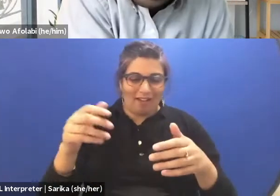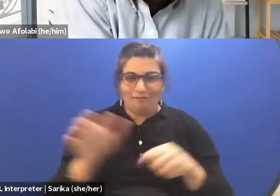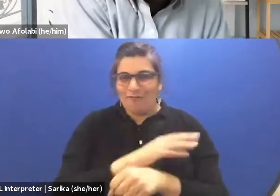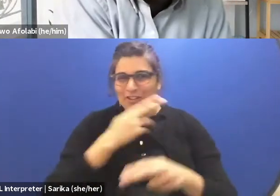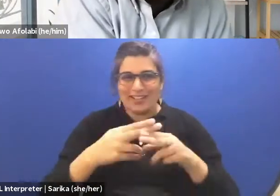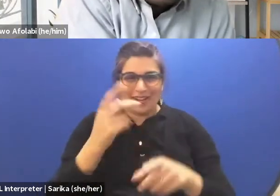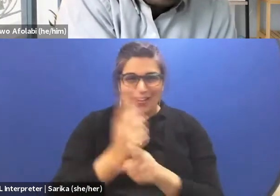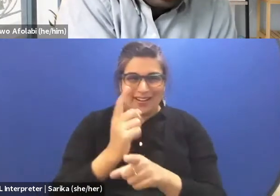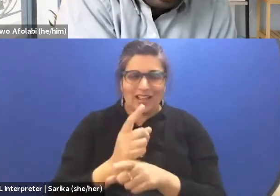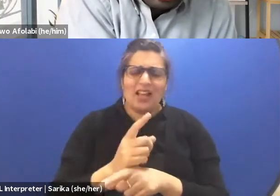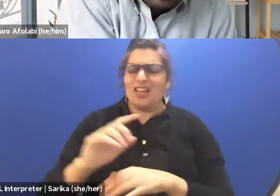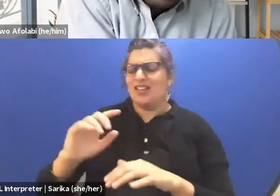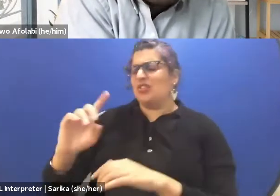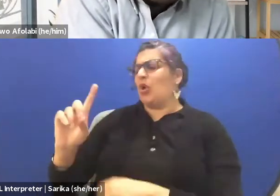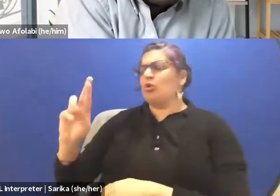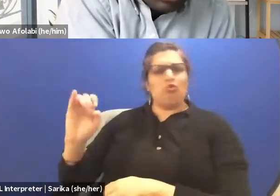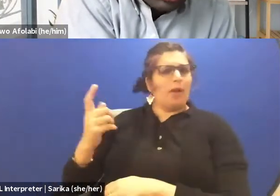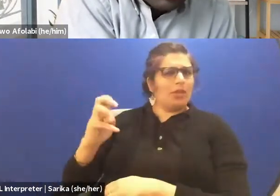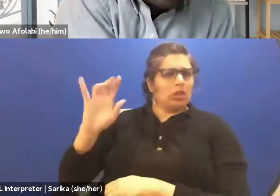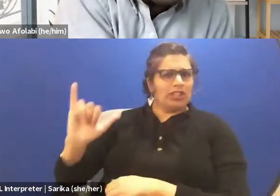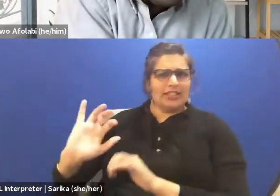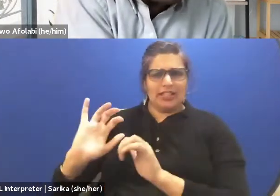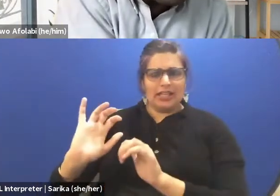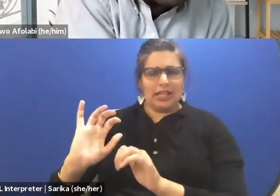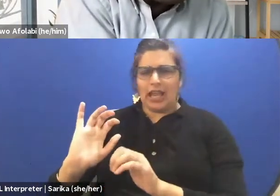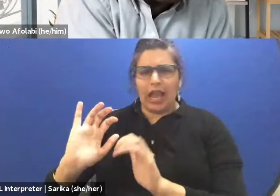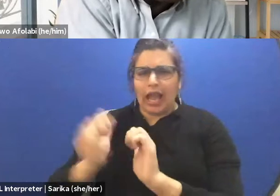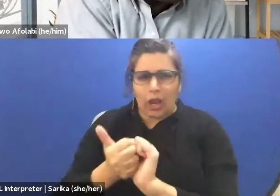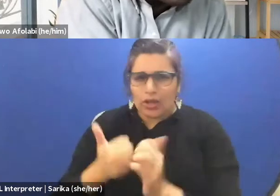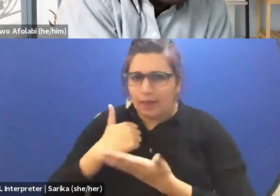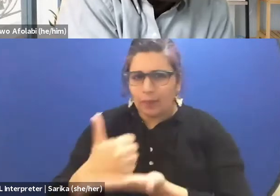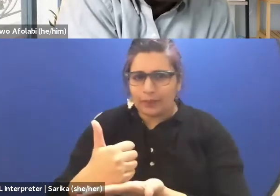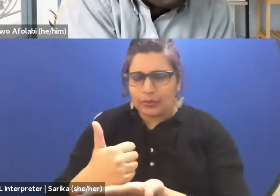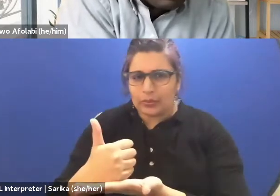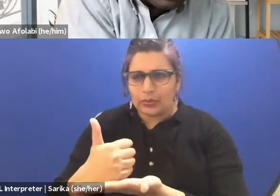How does dramaturgy, your own opinion, how does it help you to bring that performance